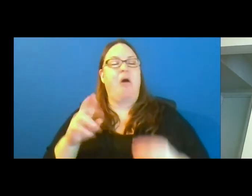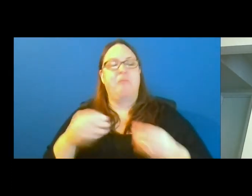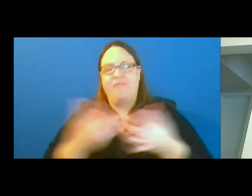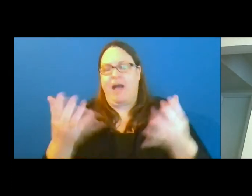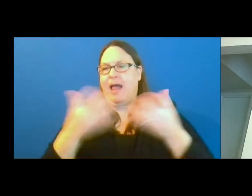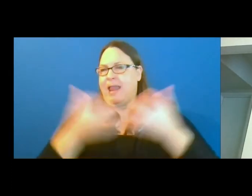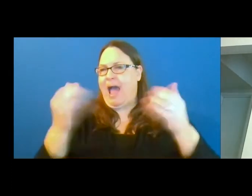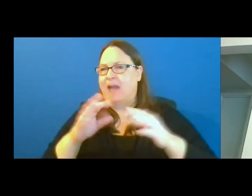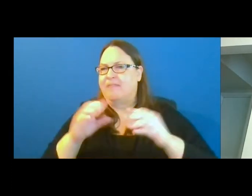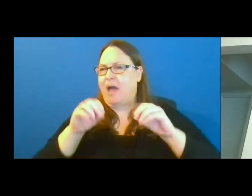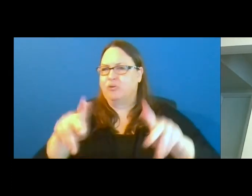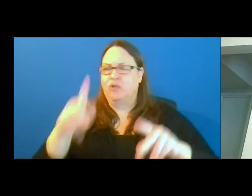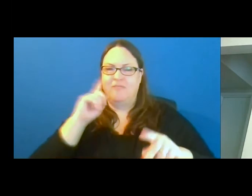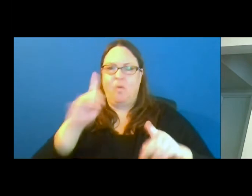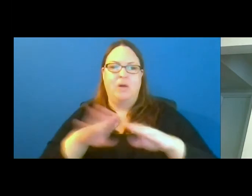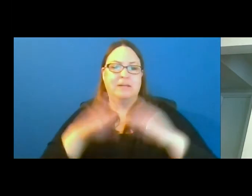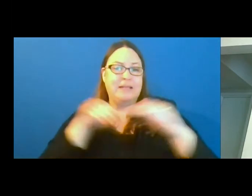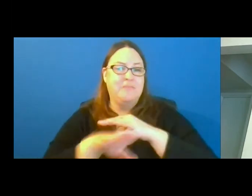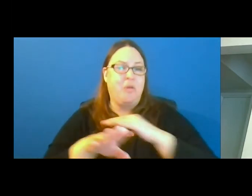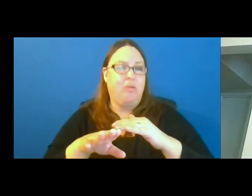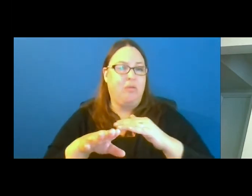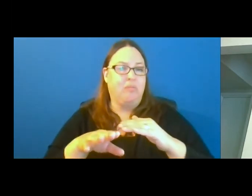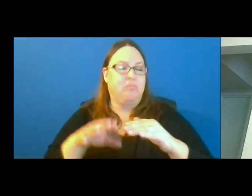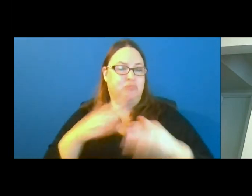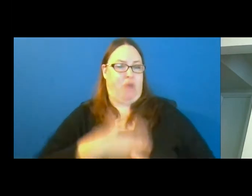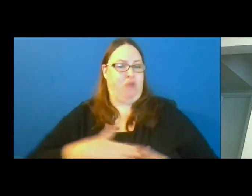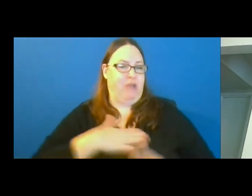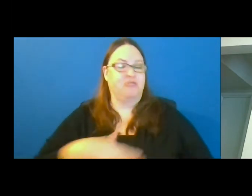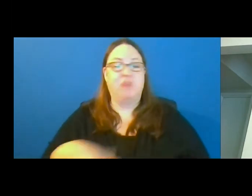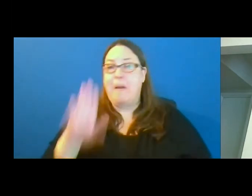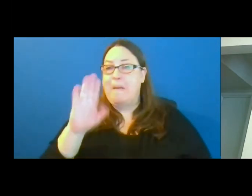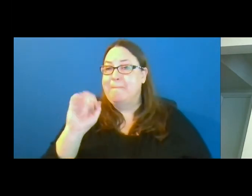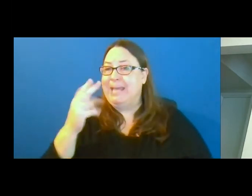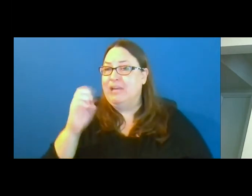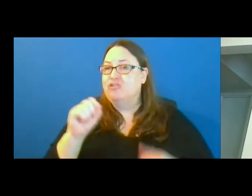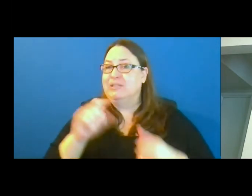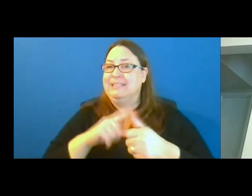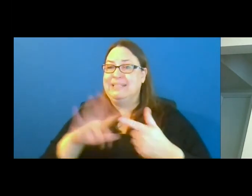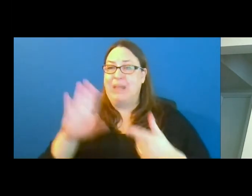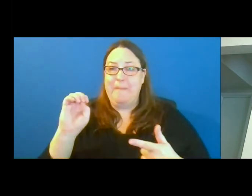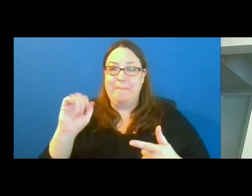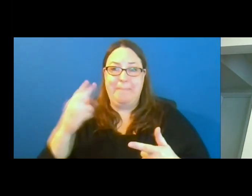There is accessible beaches with walkways and beach chairs for access, accessible fishing